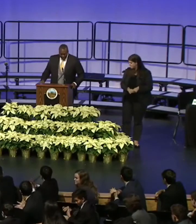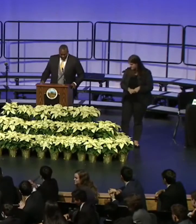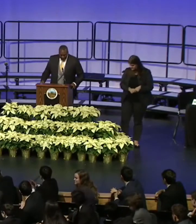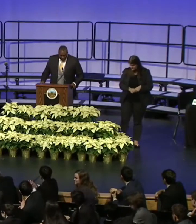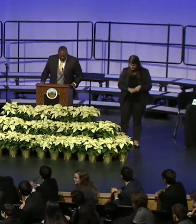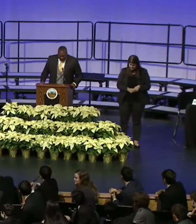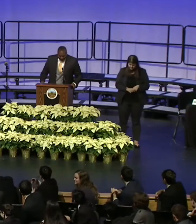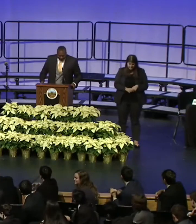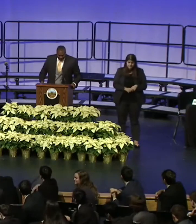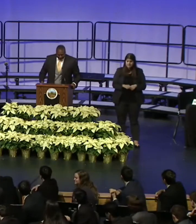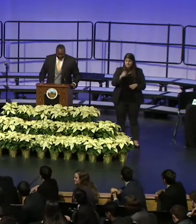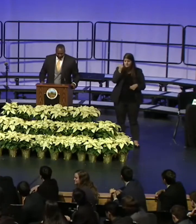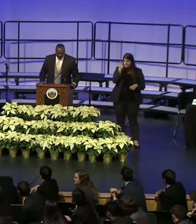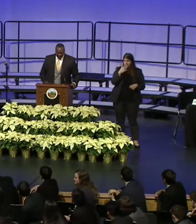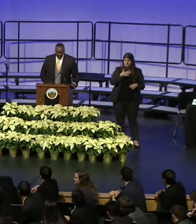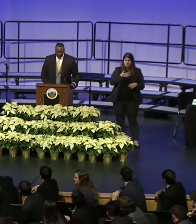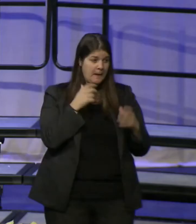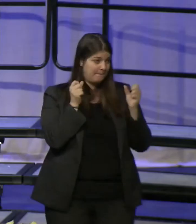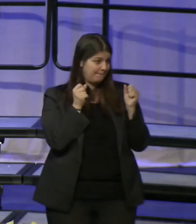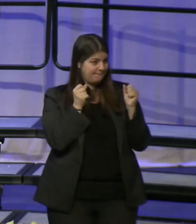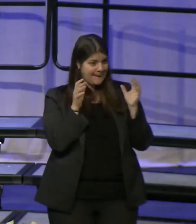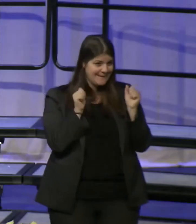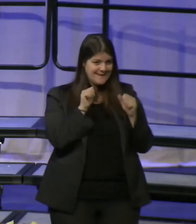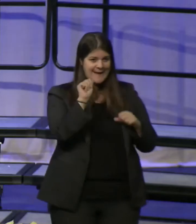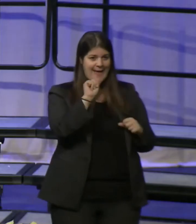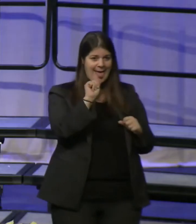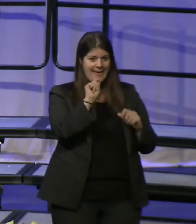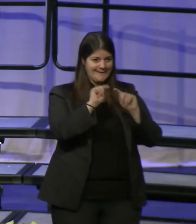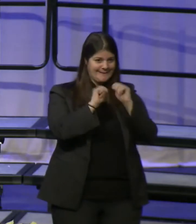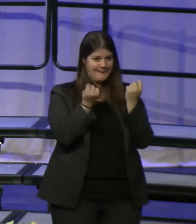My amazing "A Team" of daughters Alexis and Alyssa